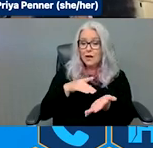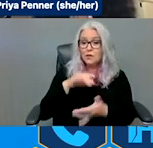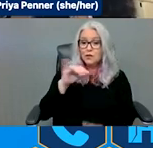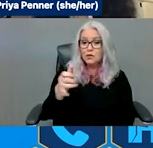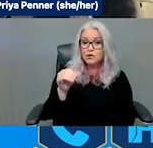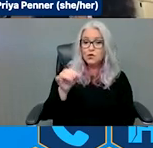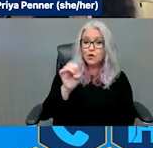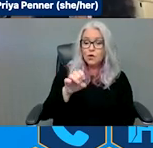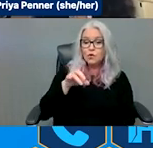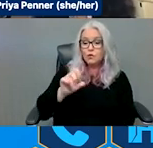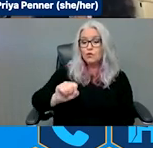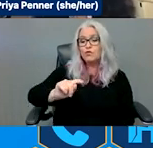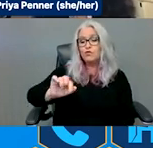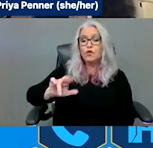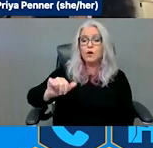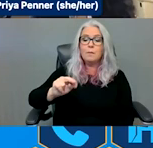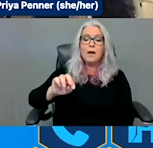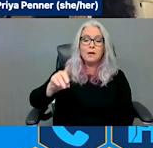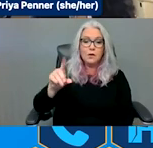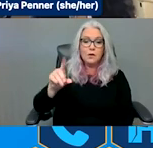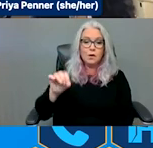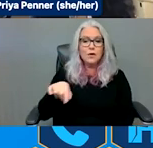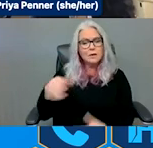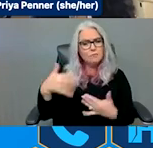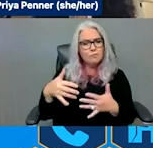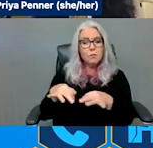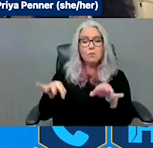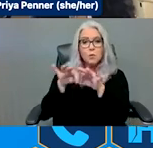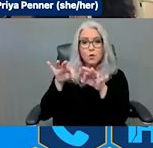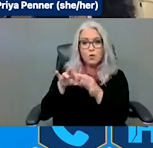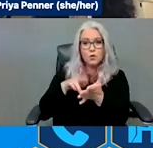as well. Just checking to see if we have any questions in the Q&A